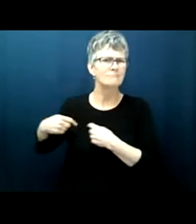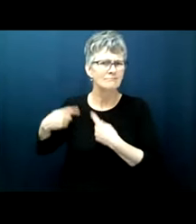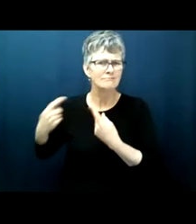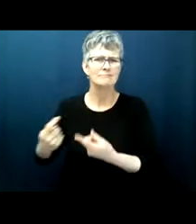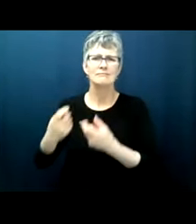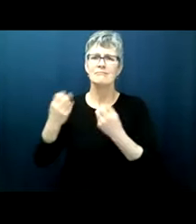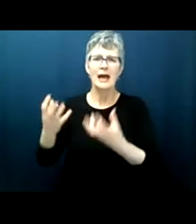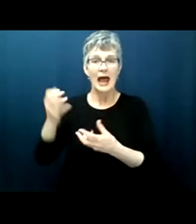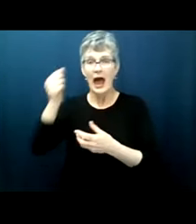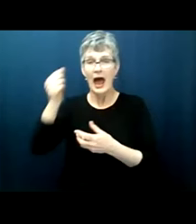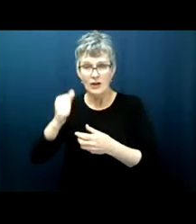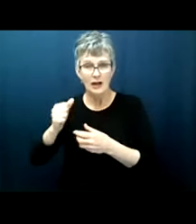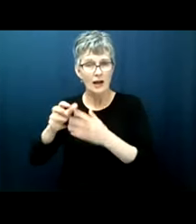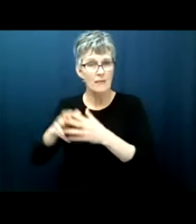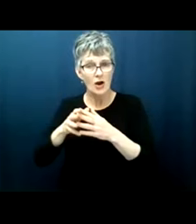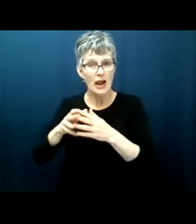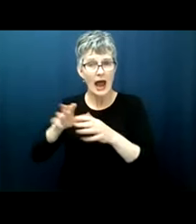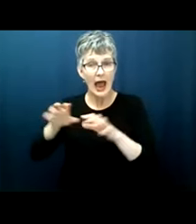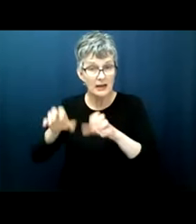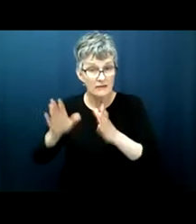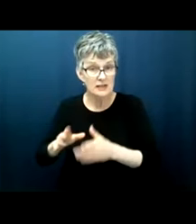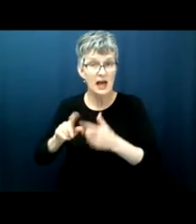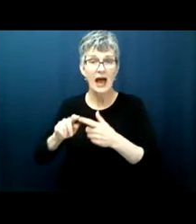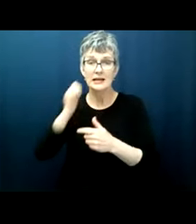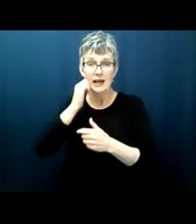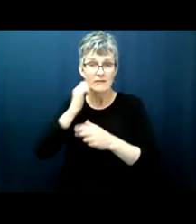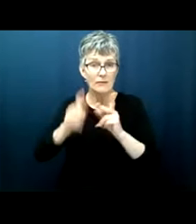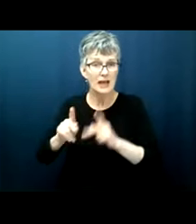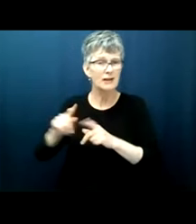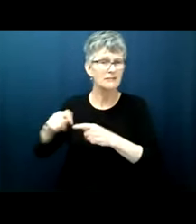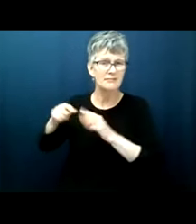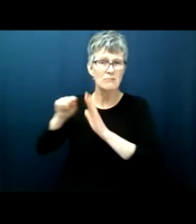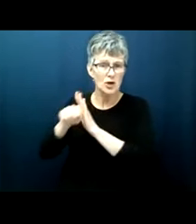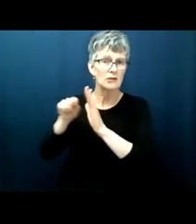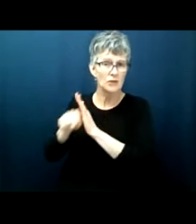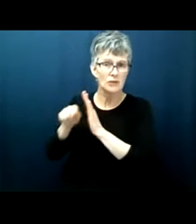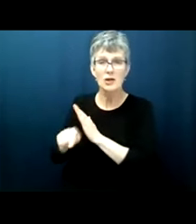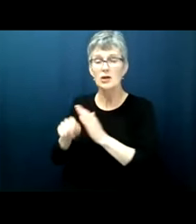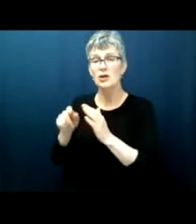everyday people had been murdered for many many decades simply for trying to access the ballot